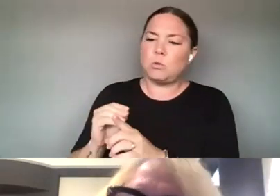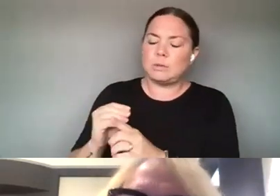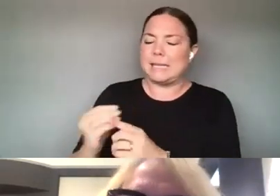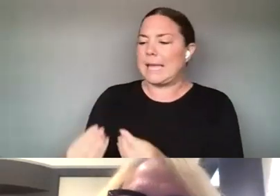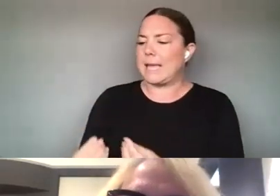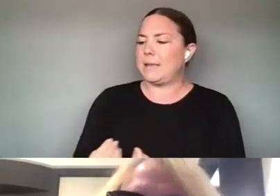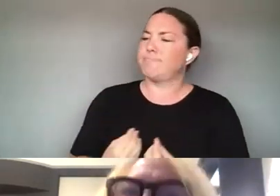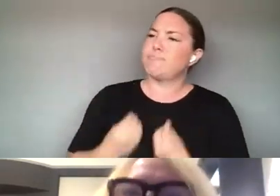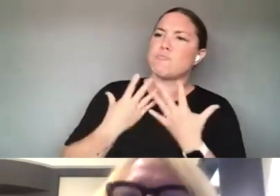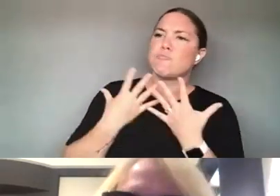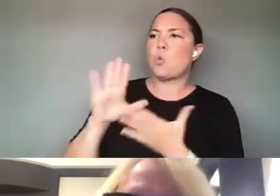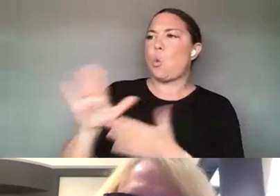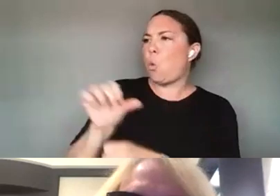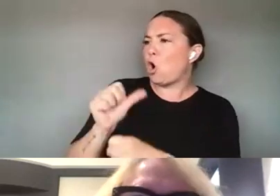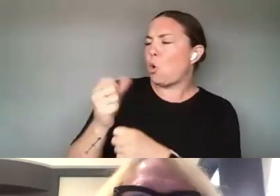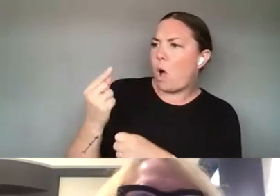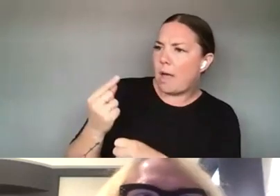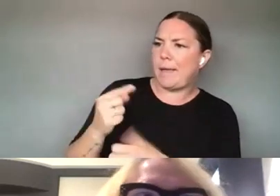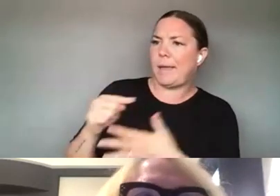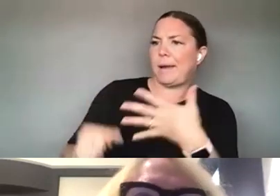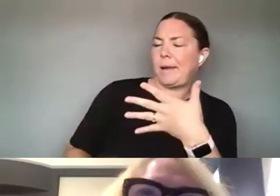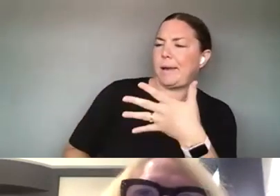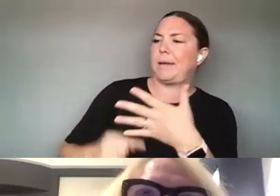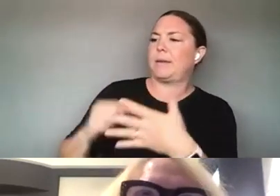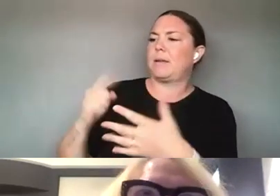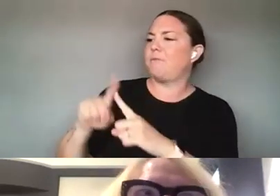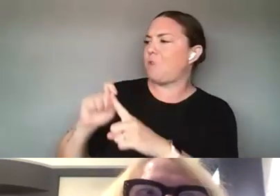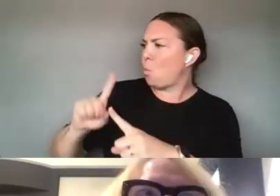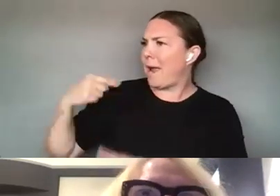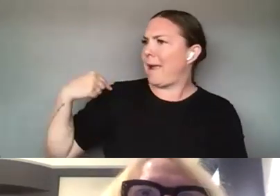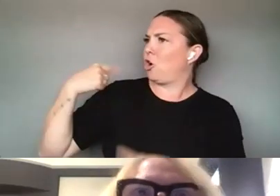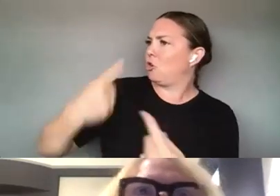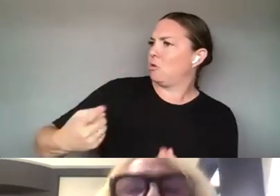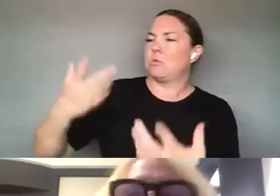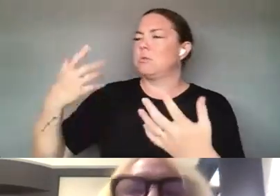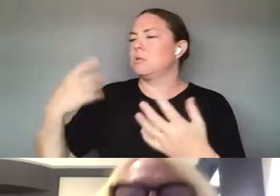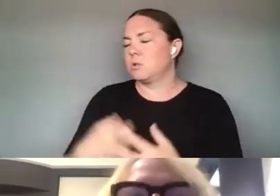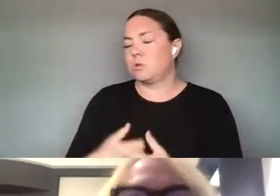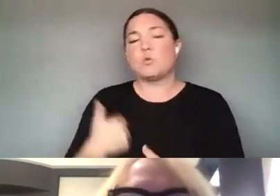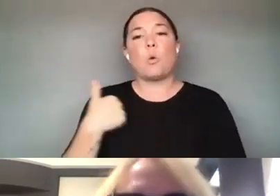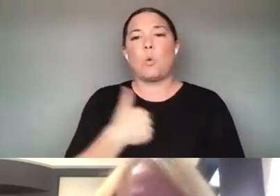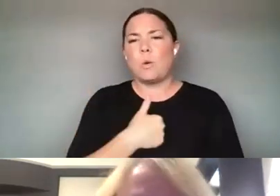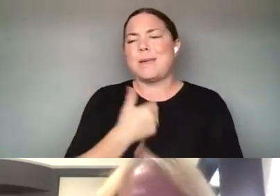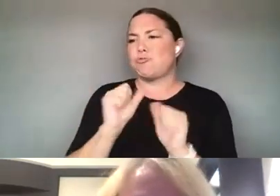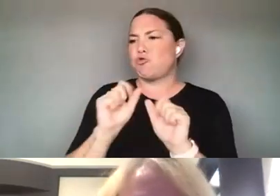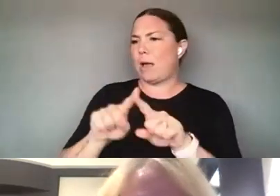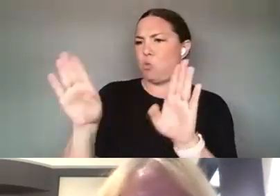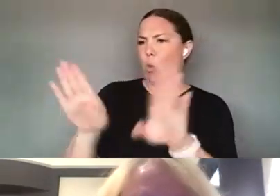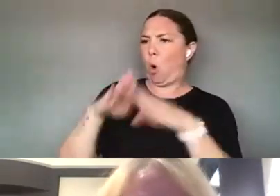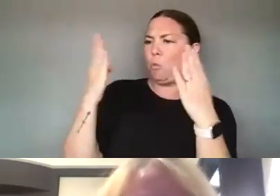AND THINGS LIKE THAT. SO, SO I THINK WE, WE TRIED TO BE, WE TRIED TO KEEP IT AS OPEN AS POSSIBLE.